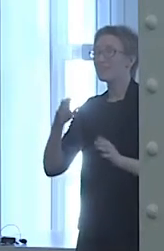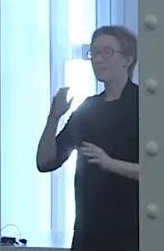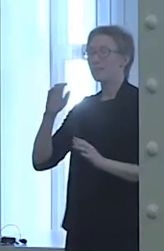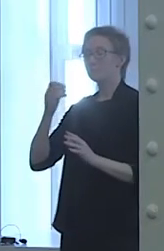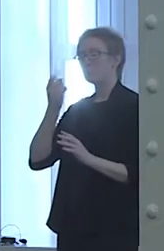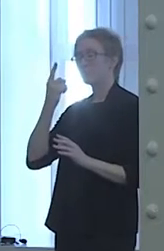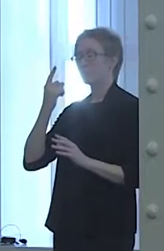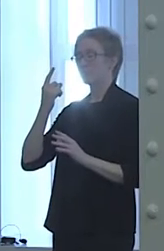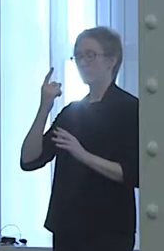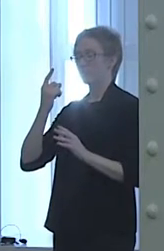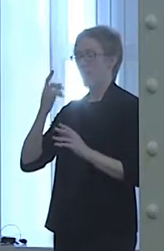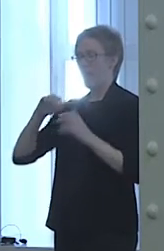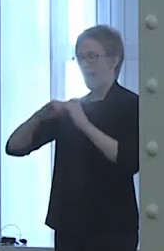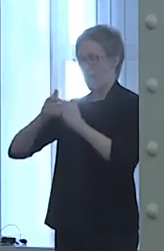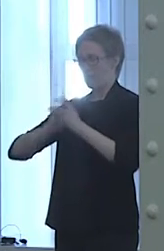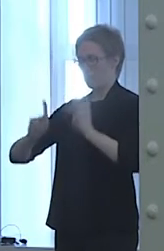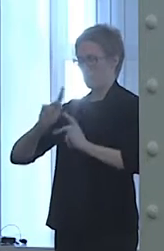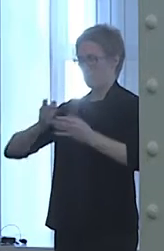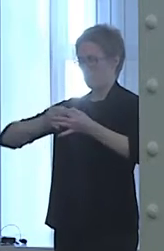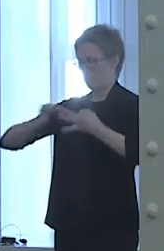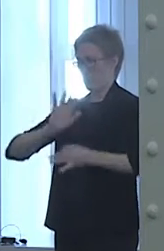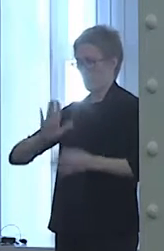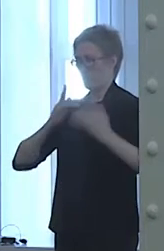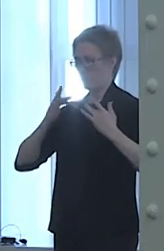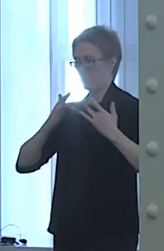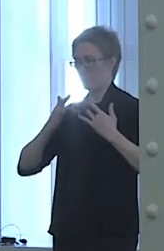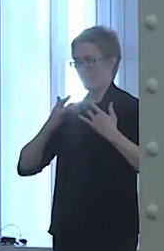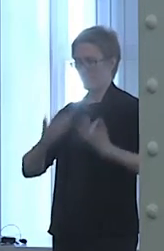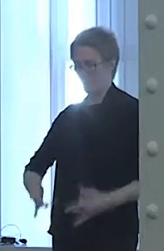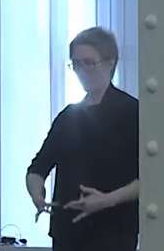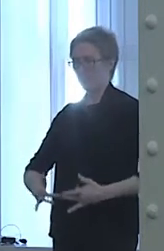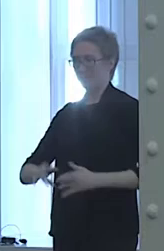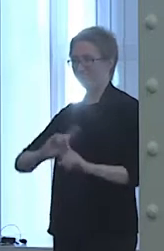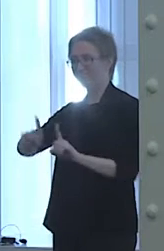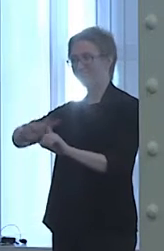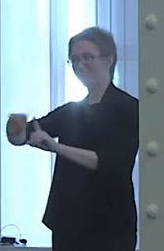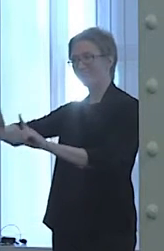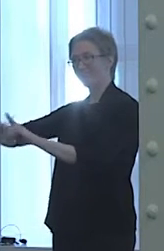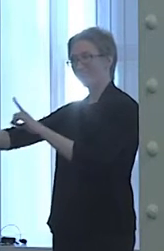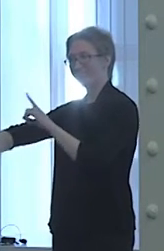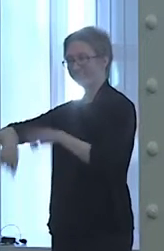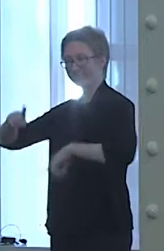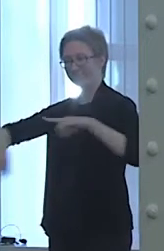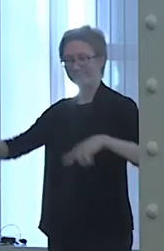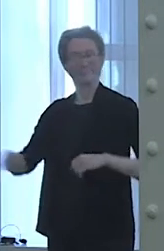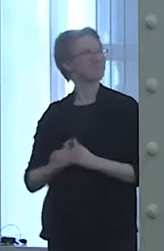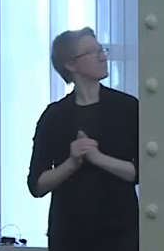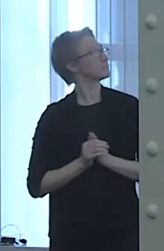So this next slide features a wooden doll with a backache.